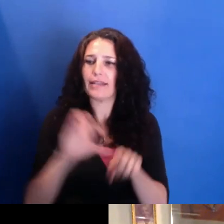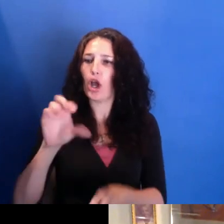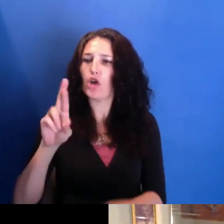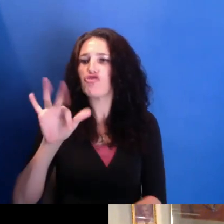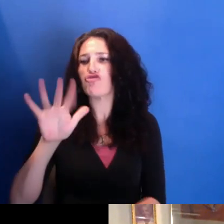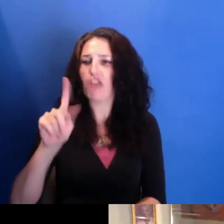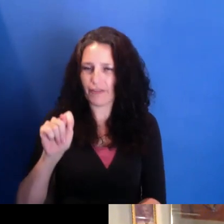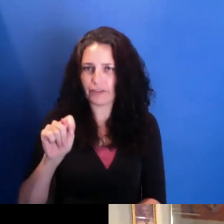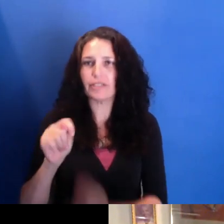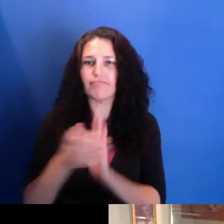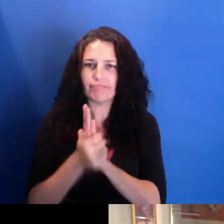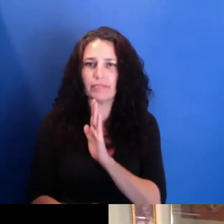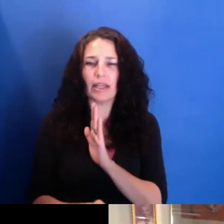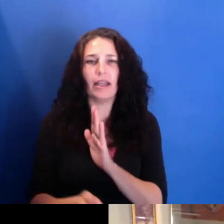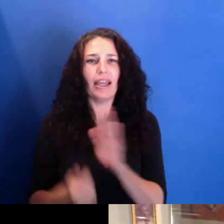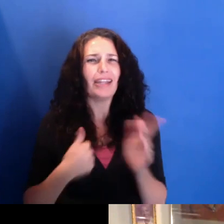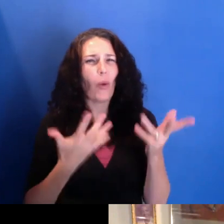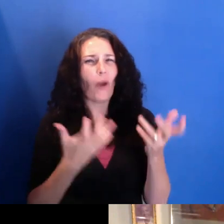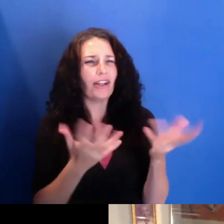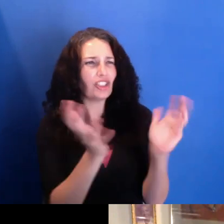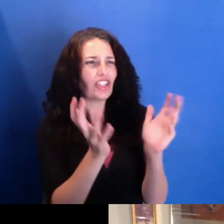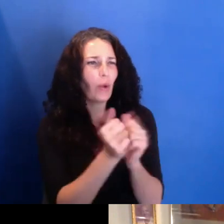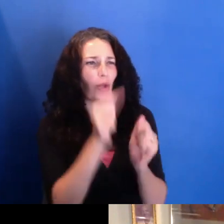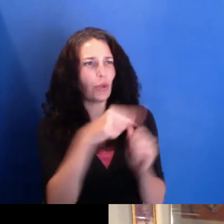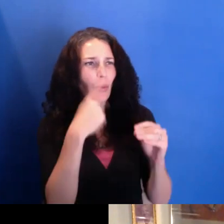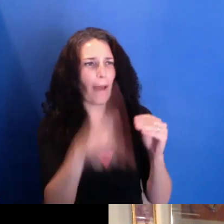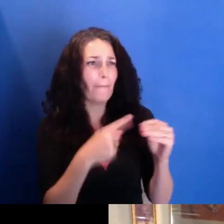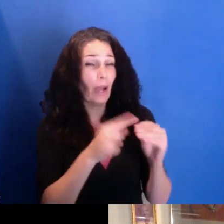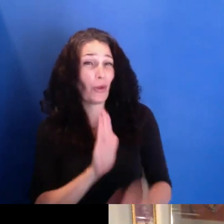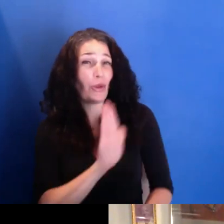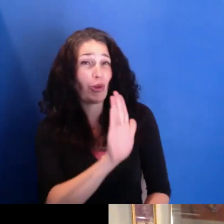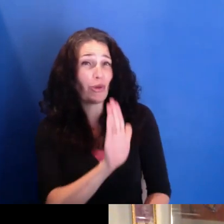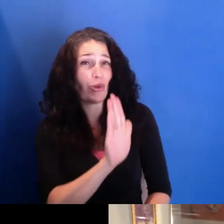to speak with you about your origin story,